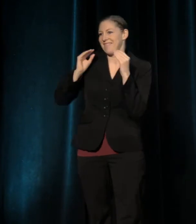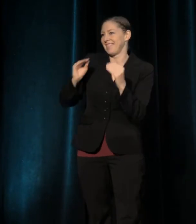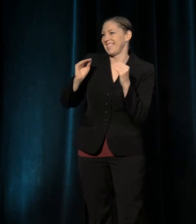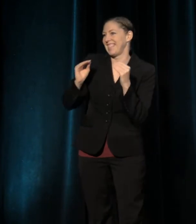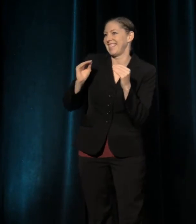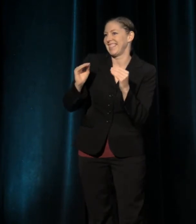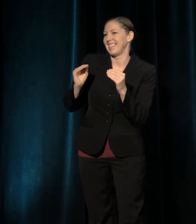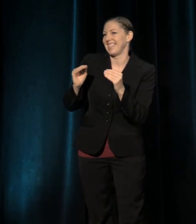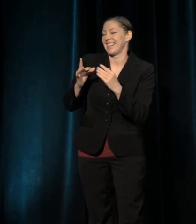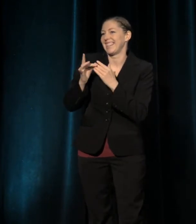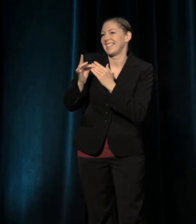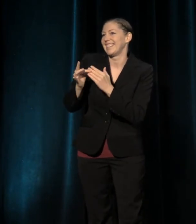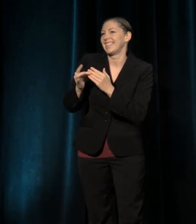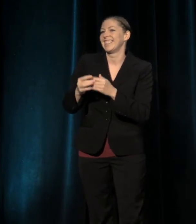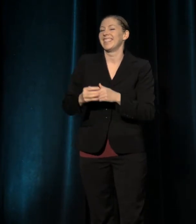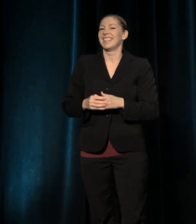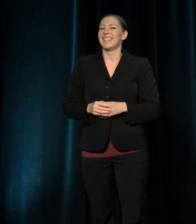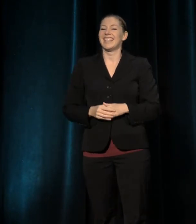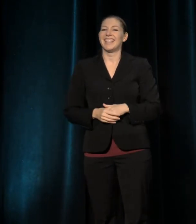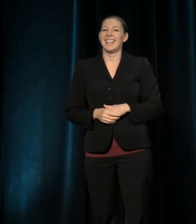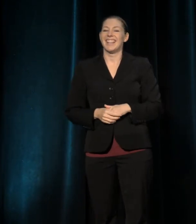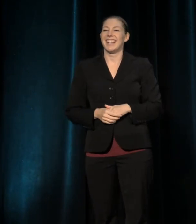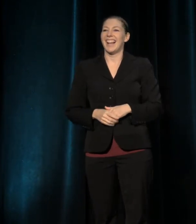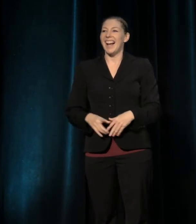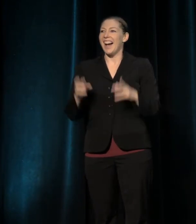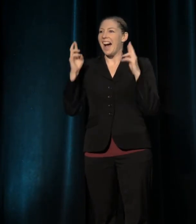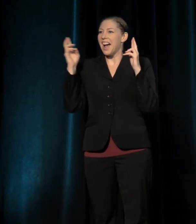And one of the things that I hope you all share with me